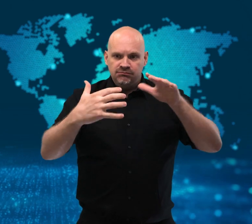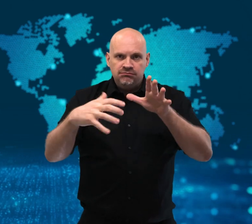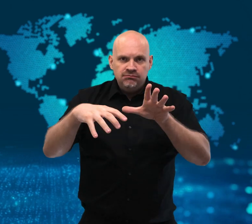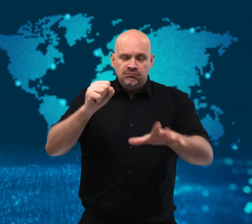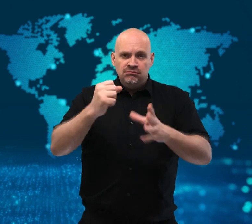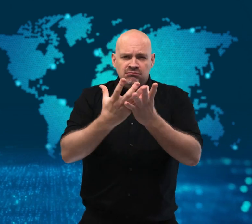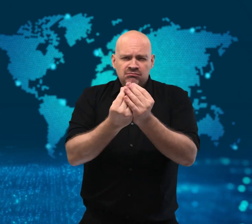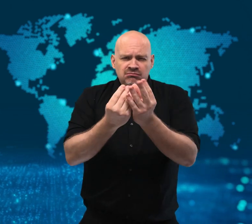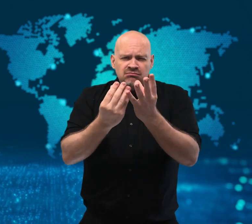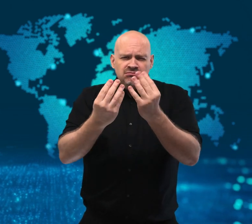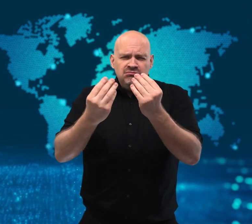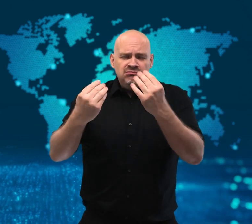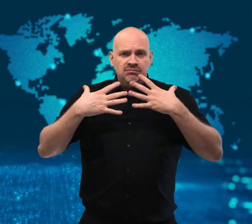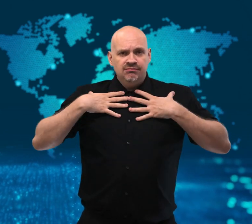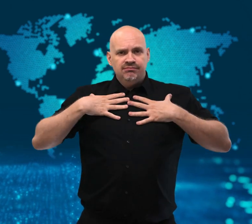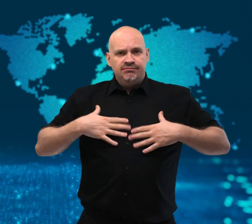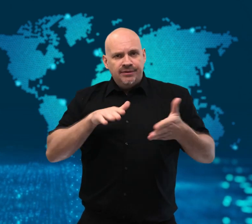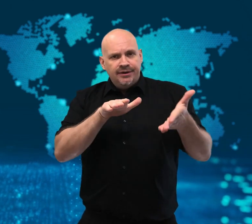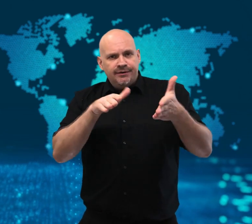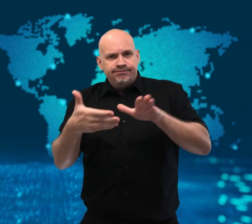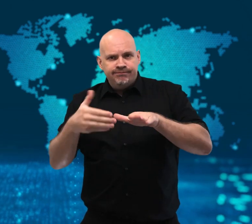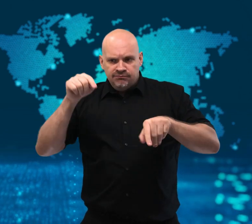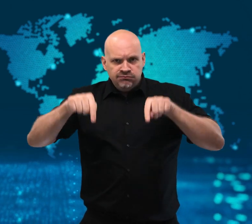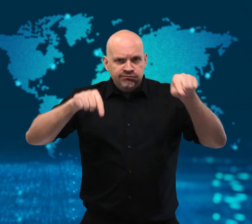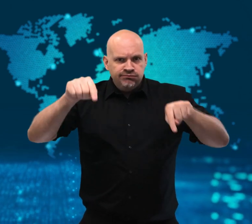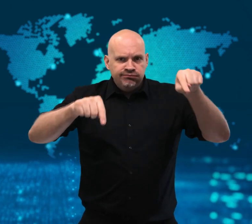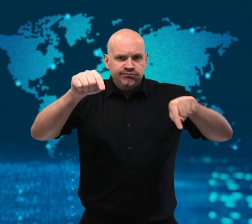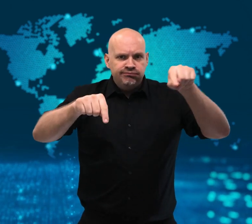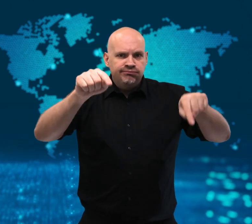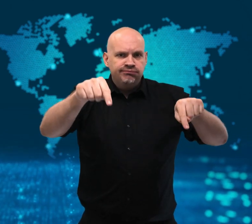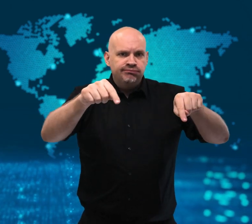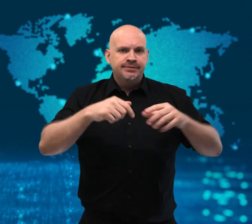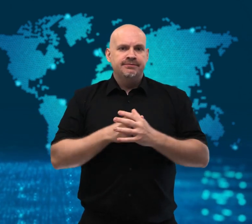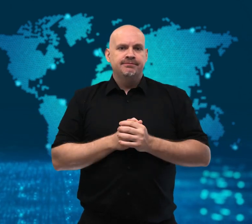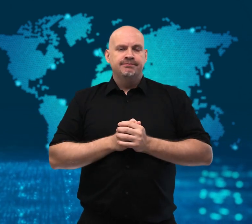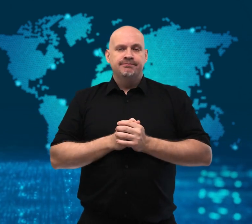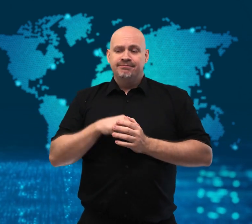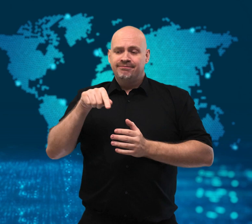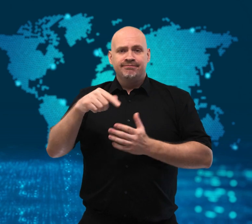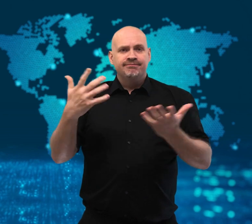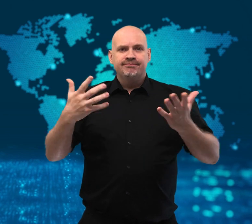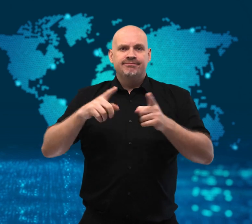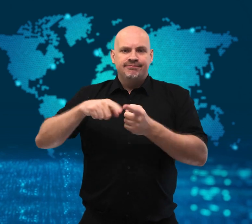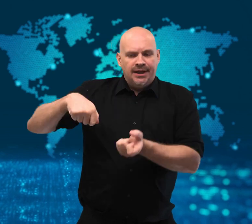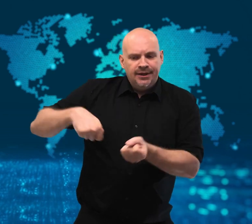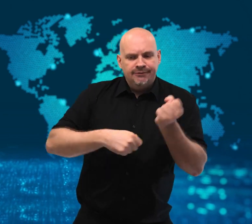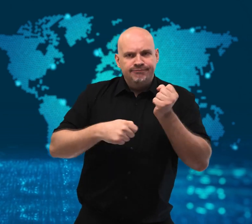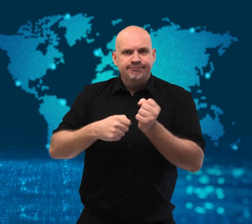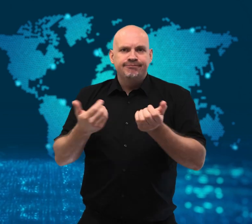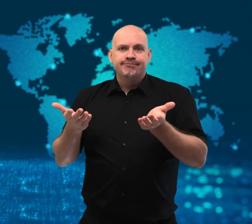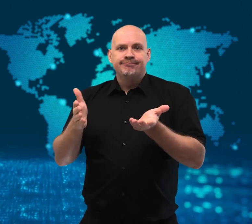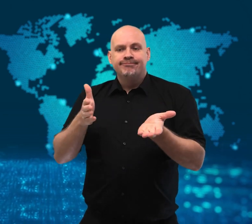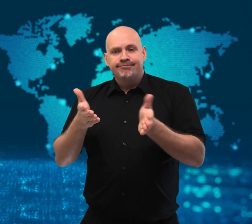graves on India’s riverbanks. Last Friday,